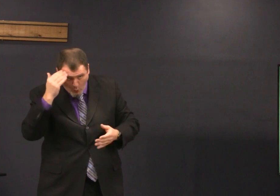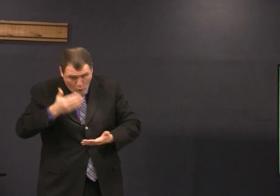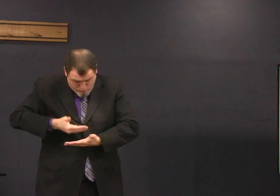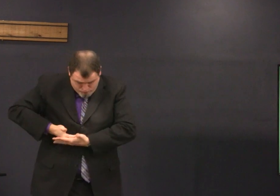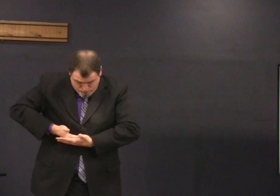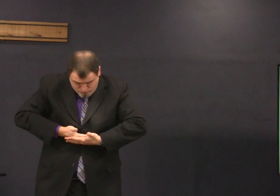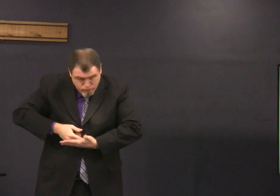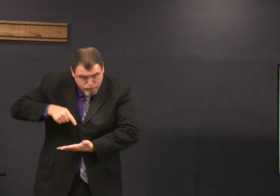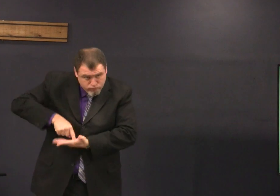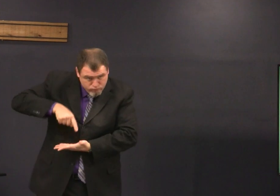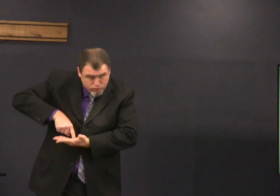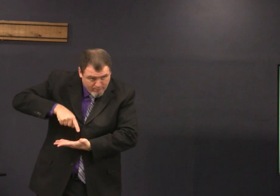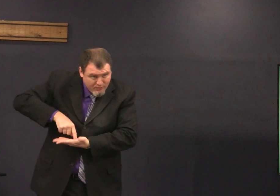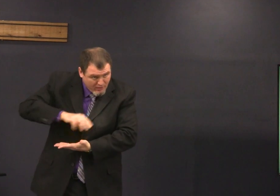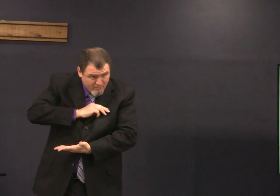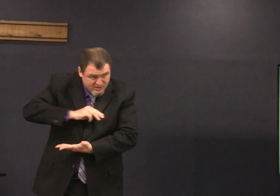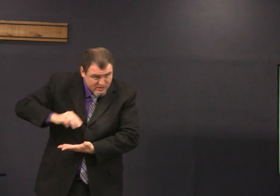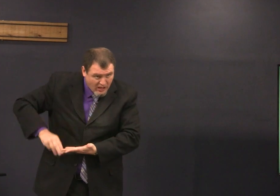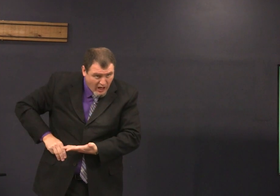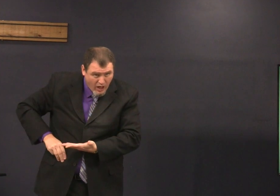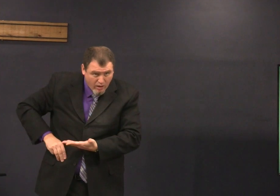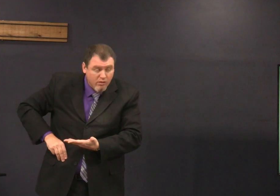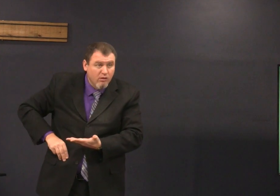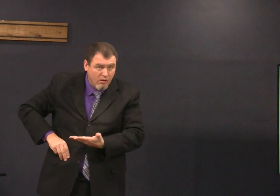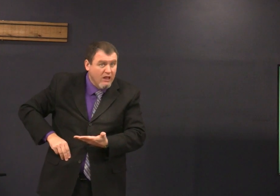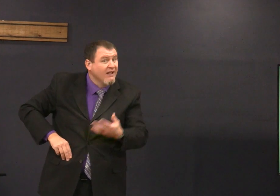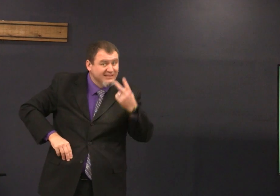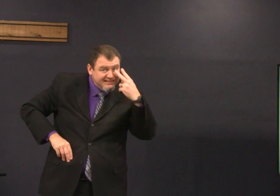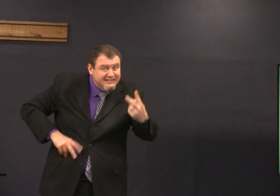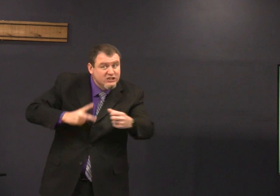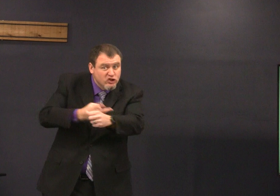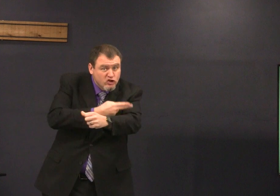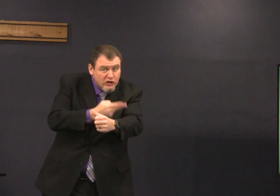Mary and Joseph knew who their baby was they knew that he was the Messiah